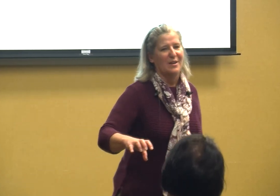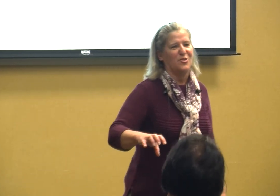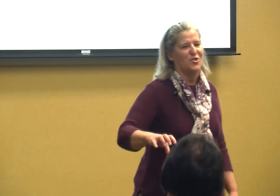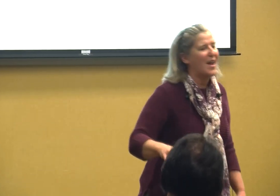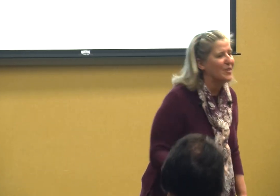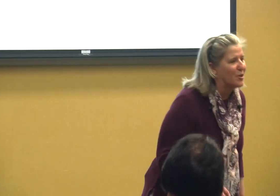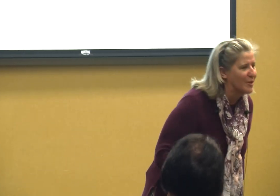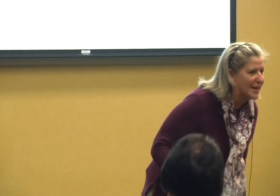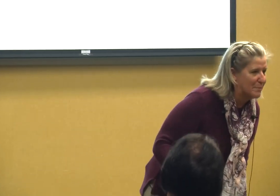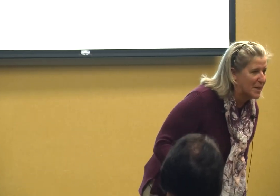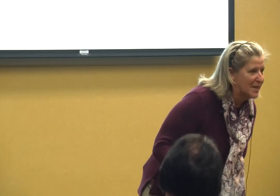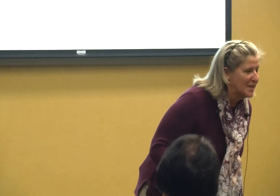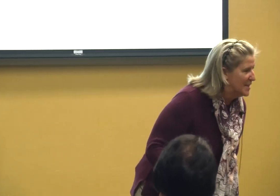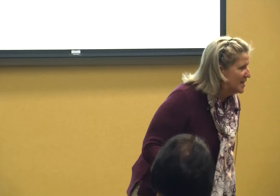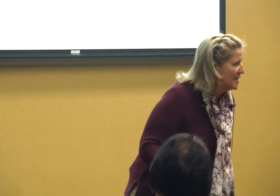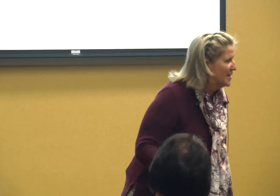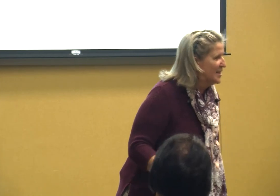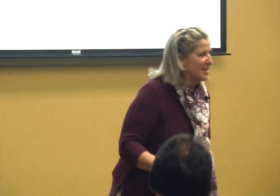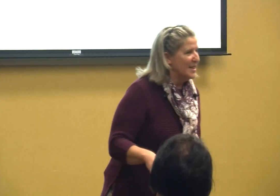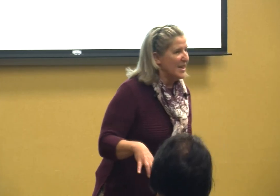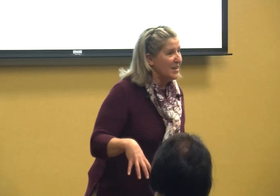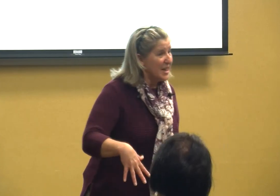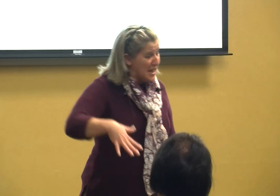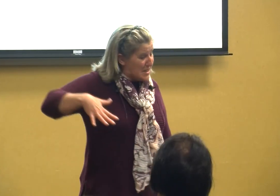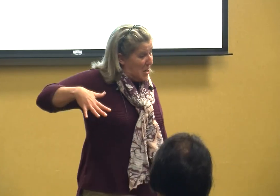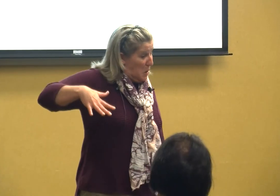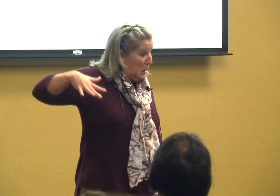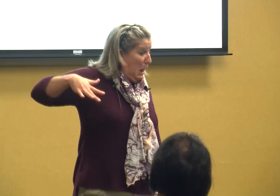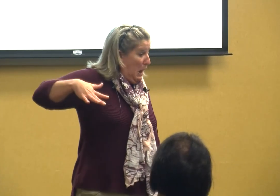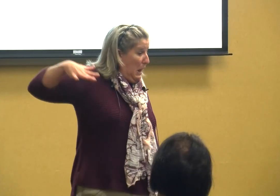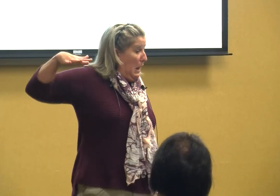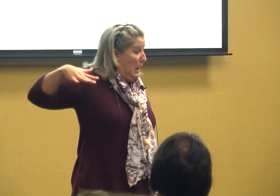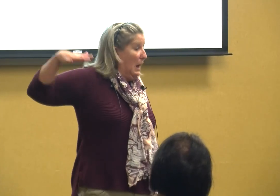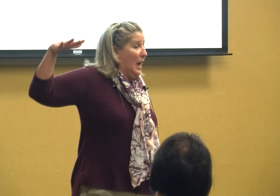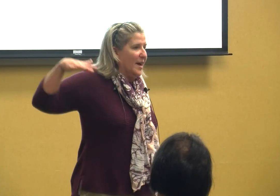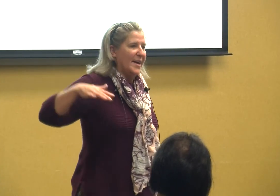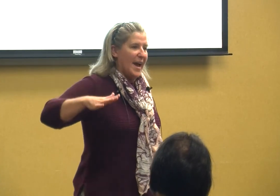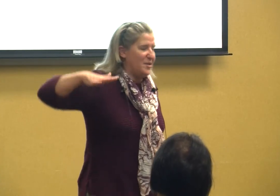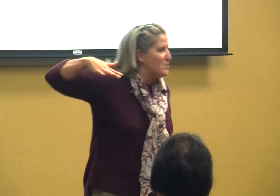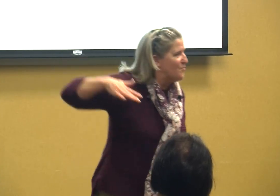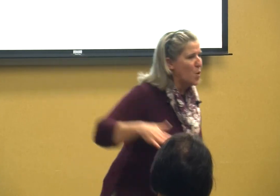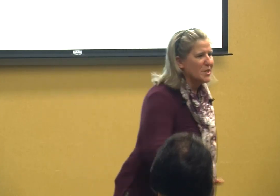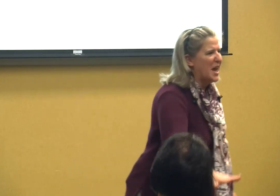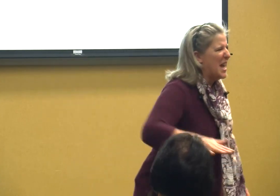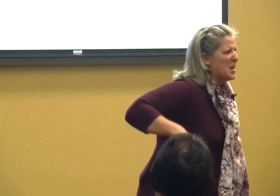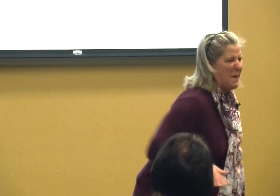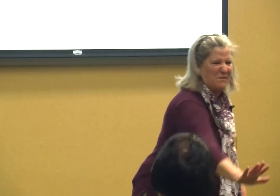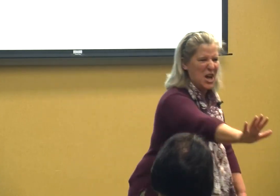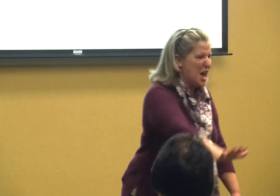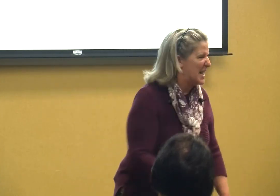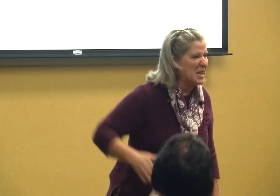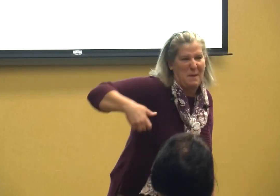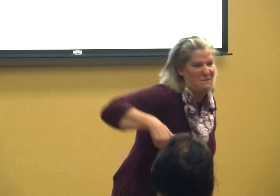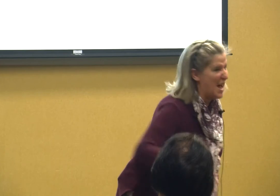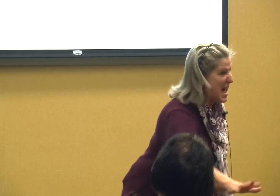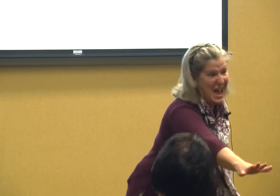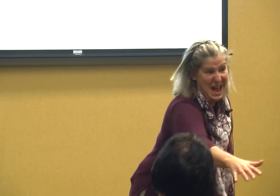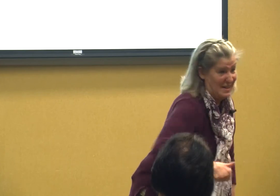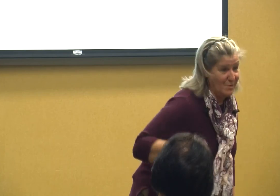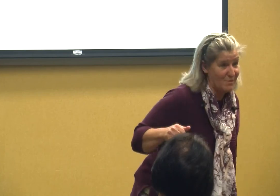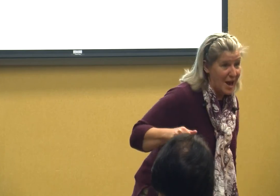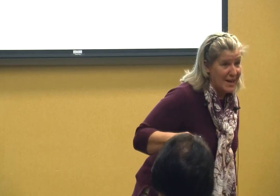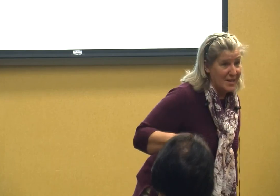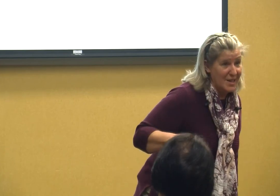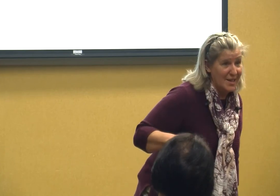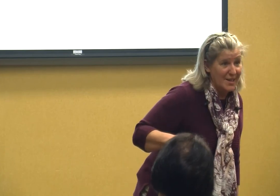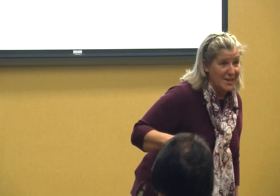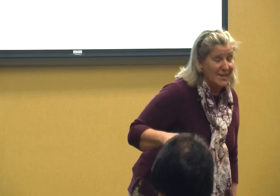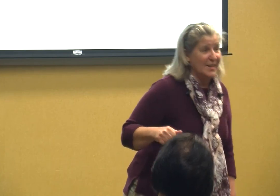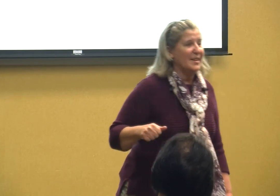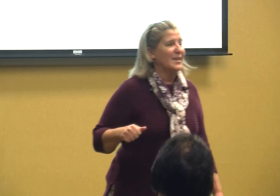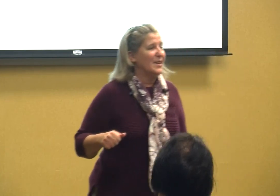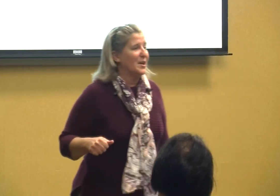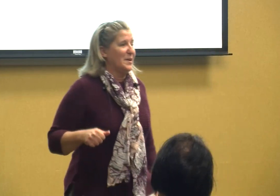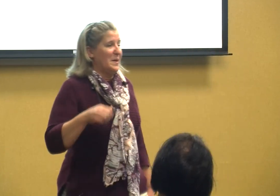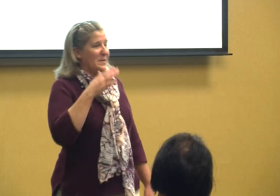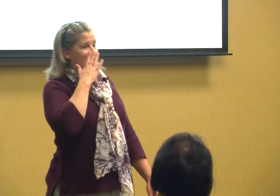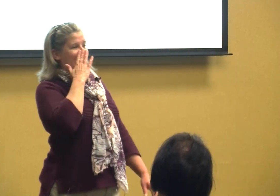shaving cream and the kids going huh and you're forced to it'll be fun it'll be fine right yeah